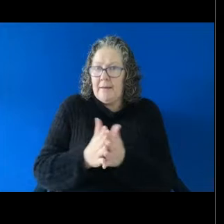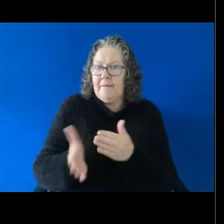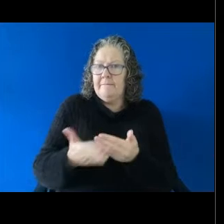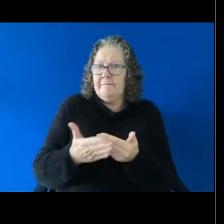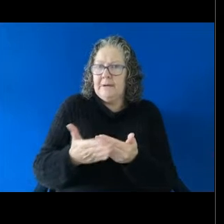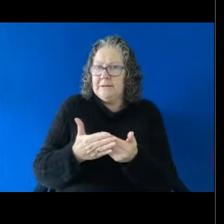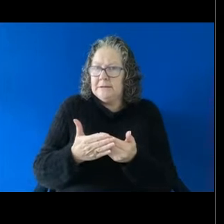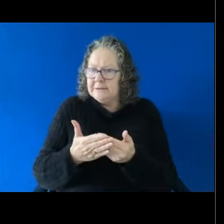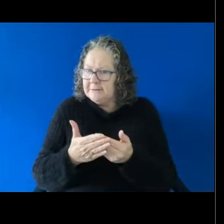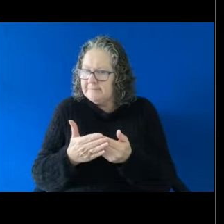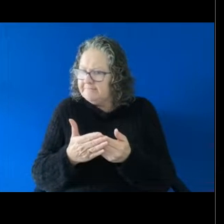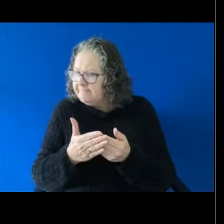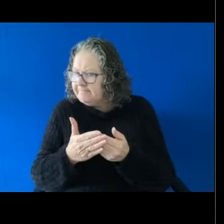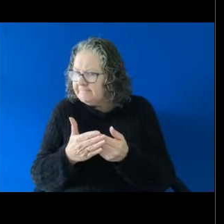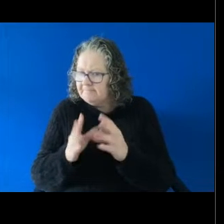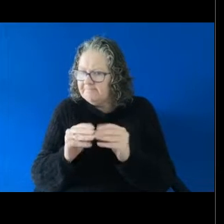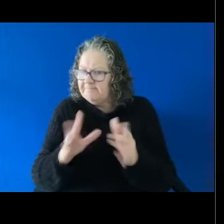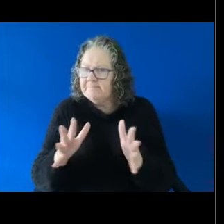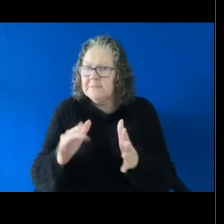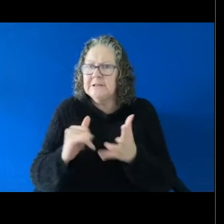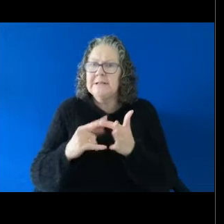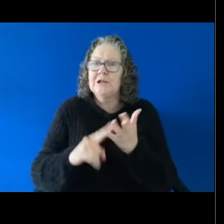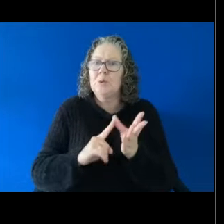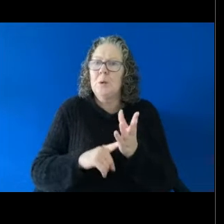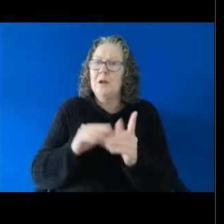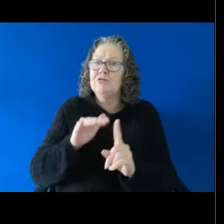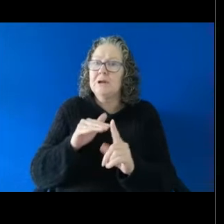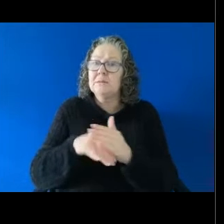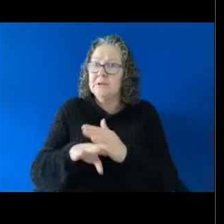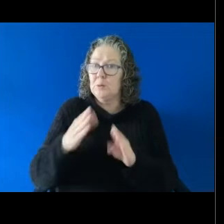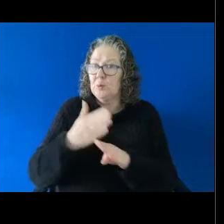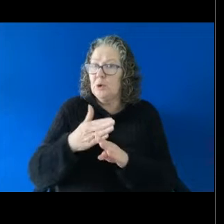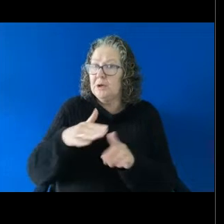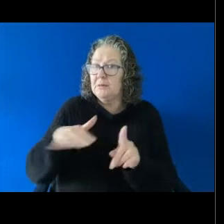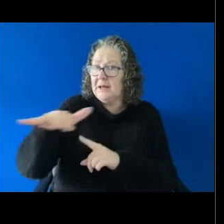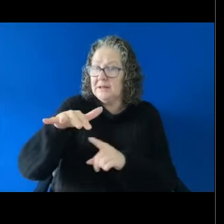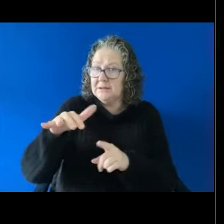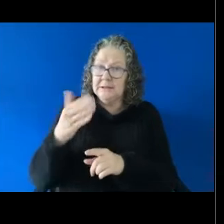So as we've touched on last year the Federal government introduced changes